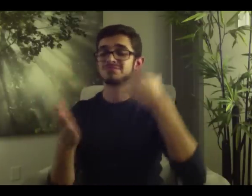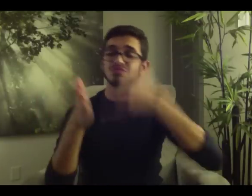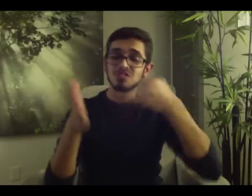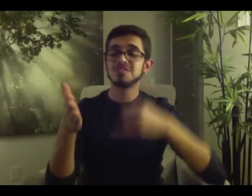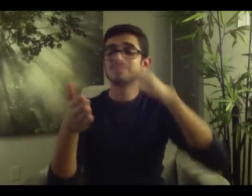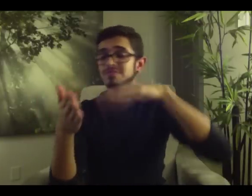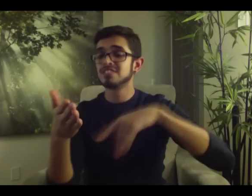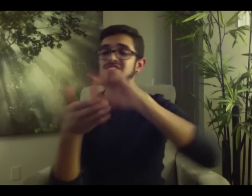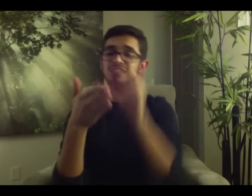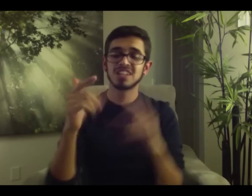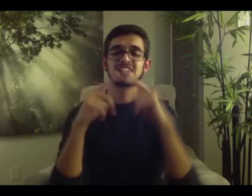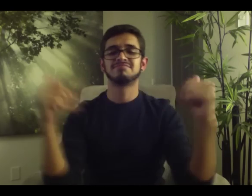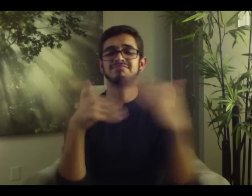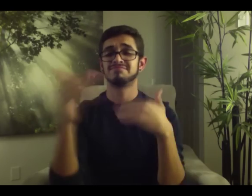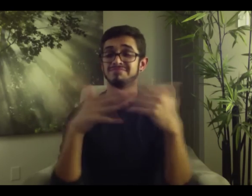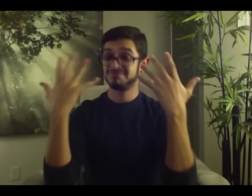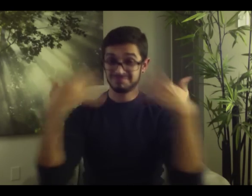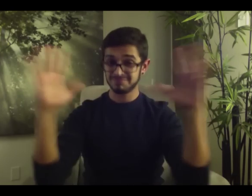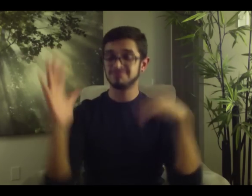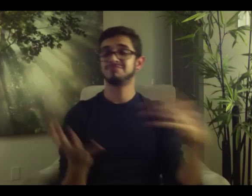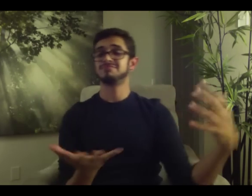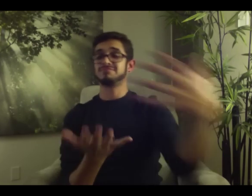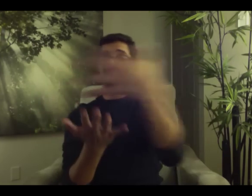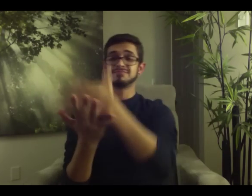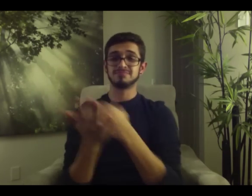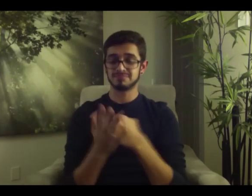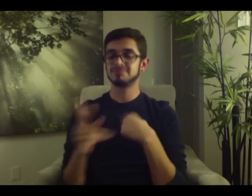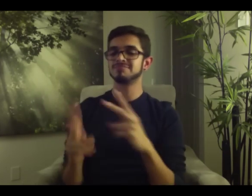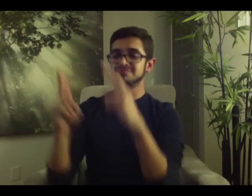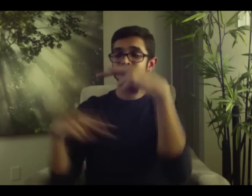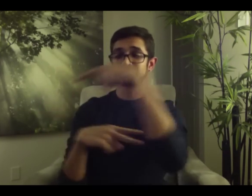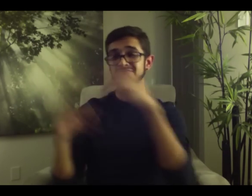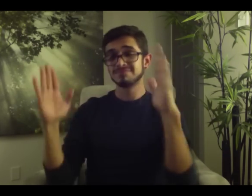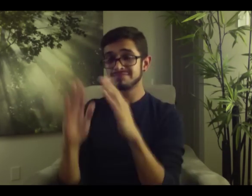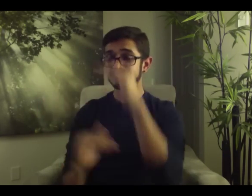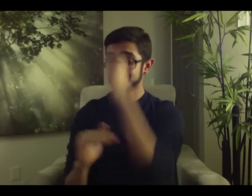Submit any drawing, painting, graphic design, et cetera. We will re-size your artwork to the appropriate size.